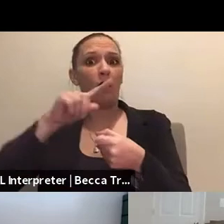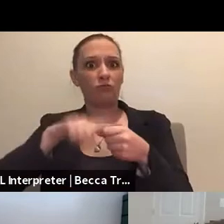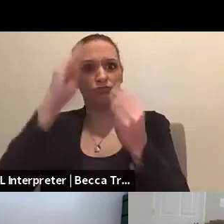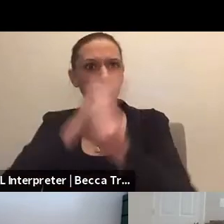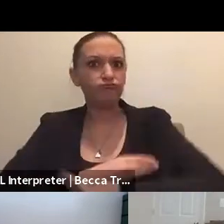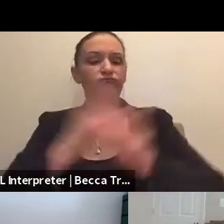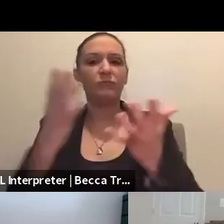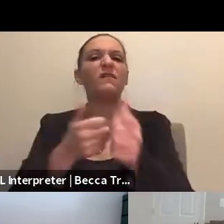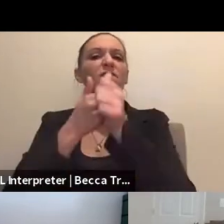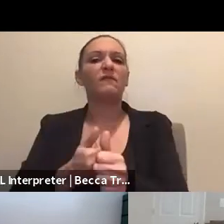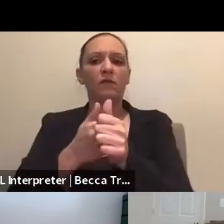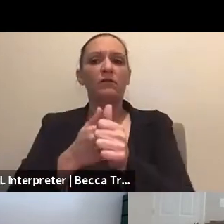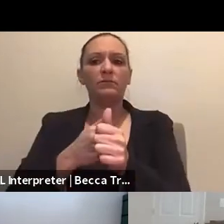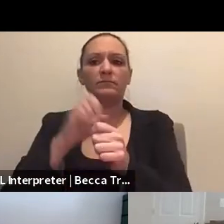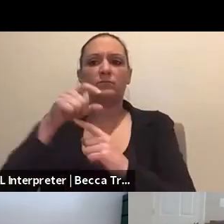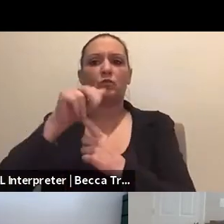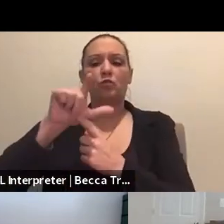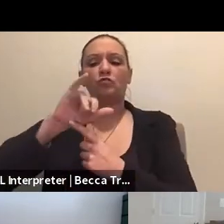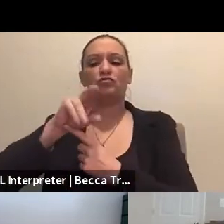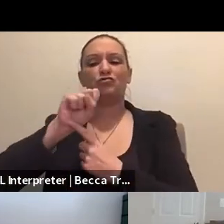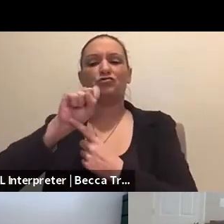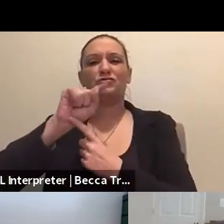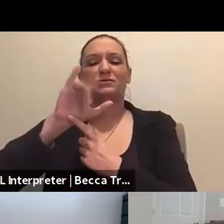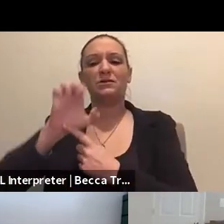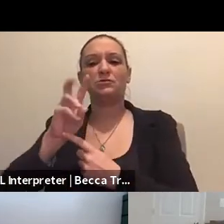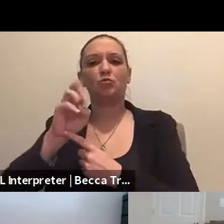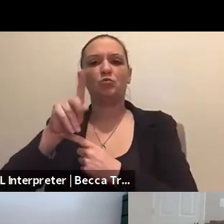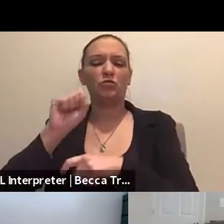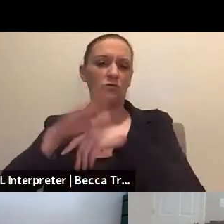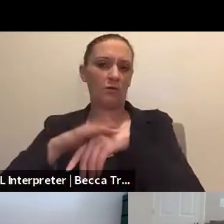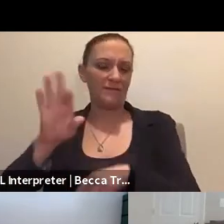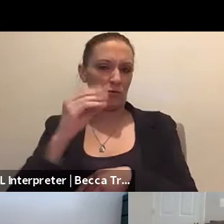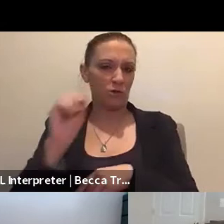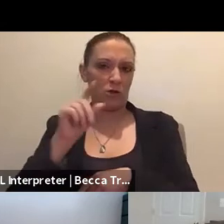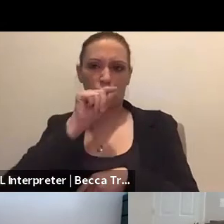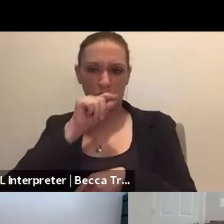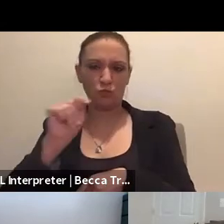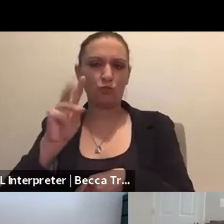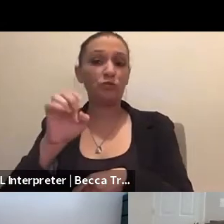follow Equal Justice Works on Twitter and Facebook. The discussion today is brought to you